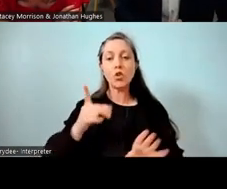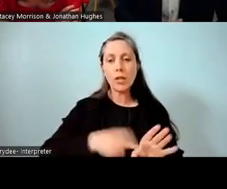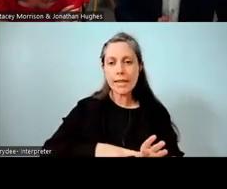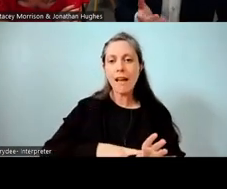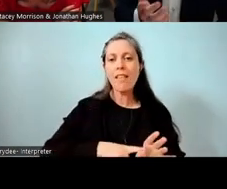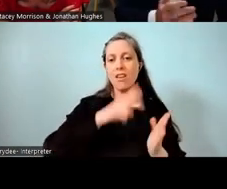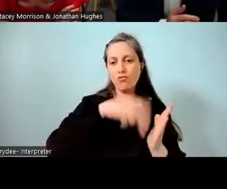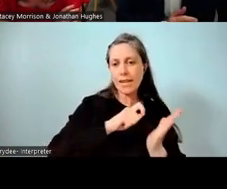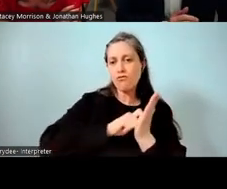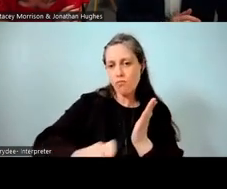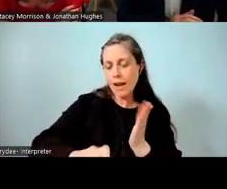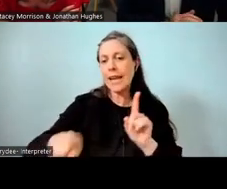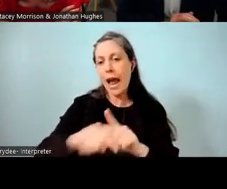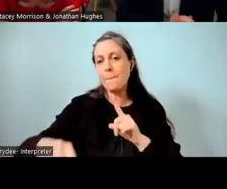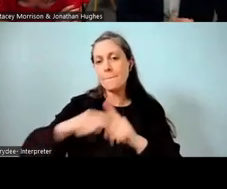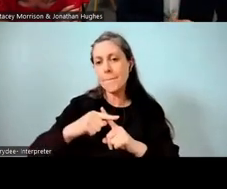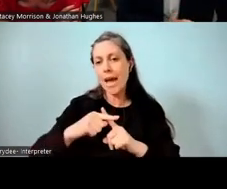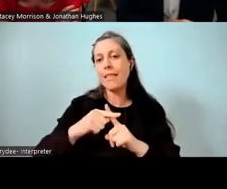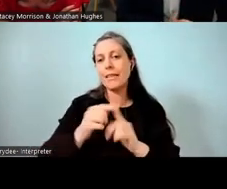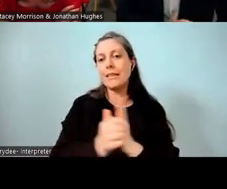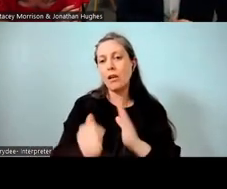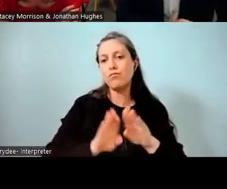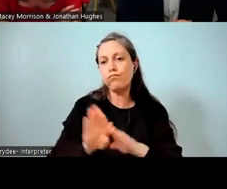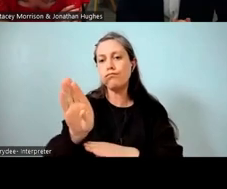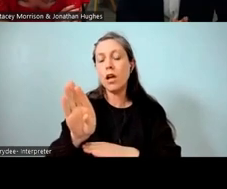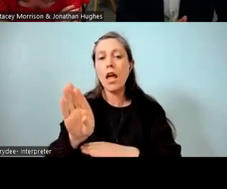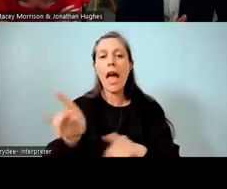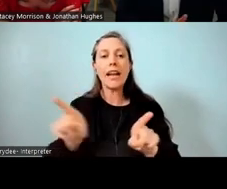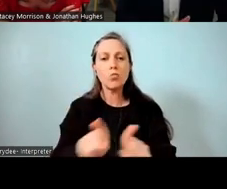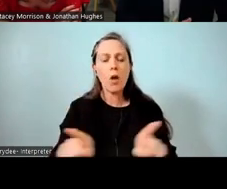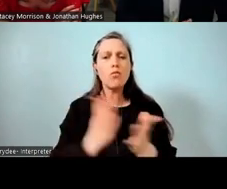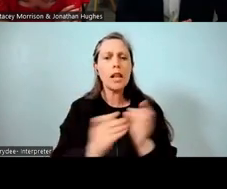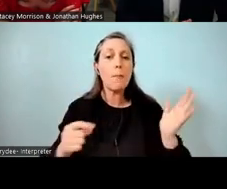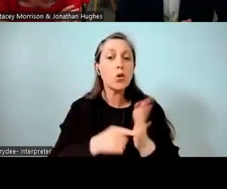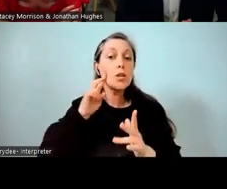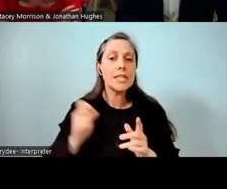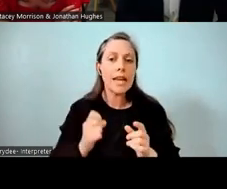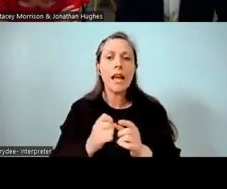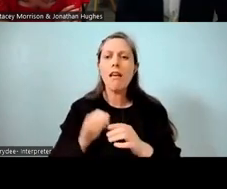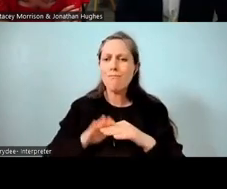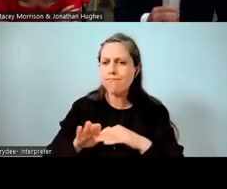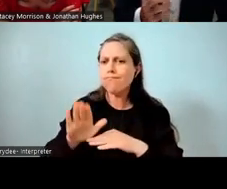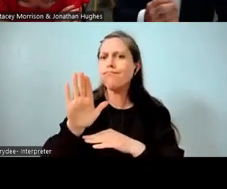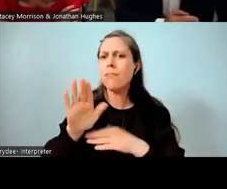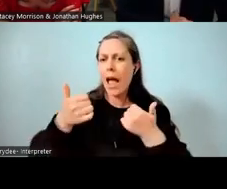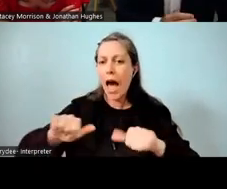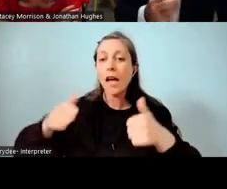So as the graph leads to, it's really, really important that we measure that growth, and we can see it and we know the names,